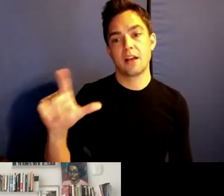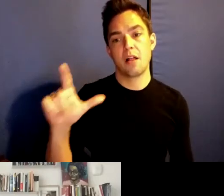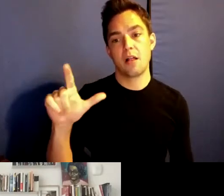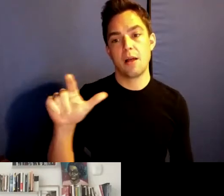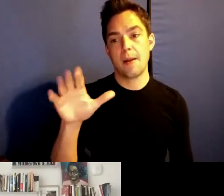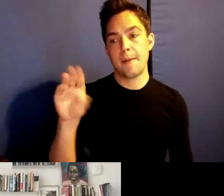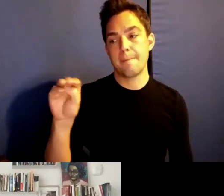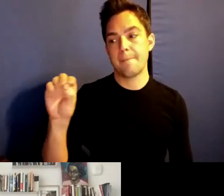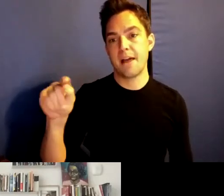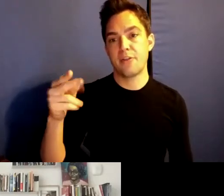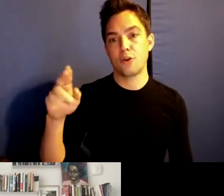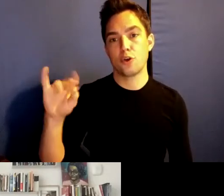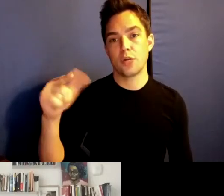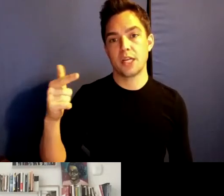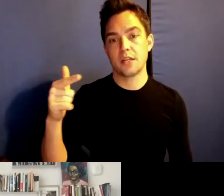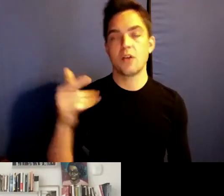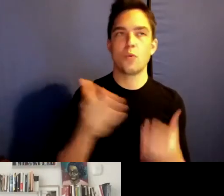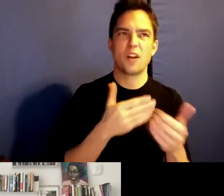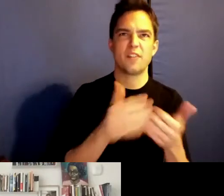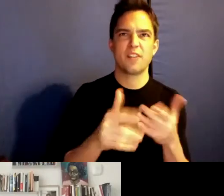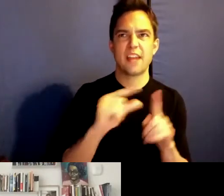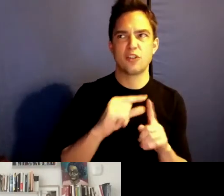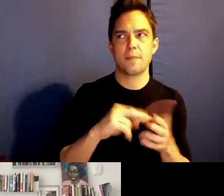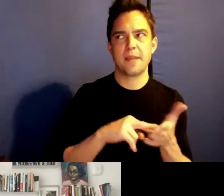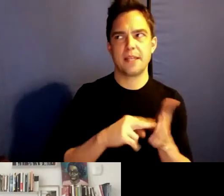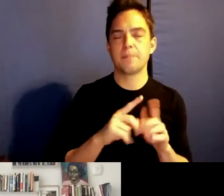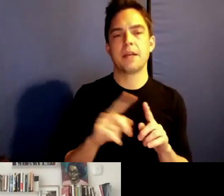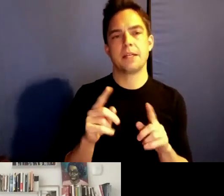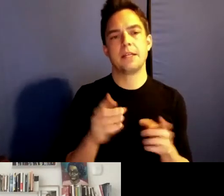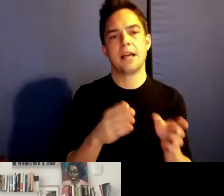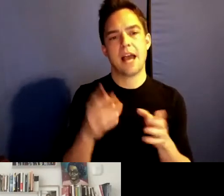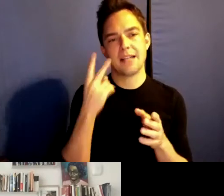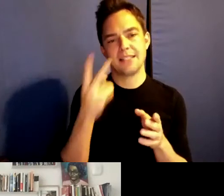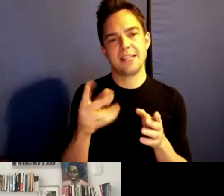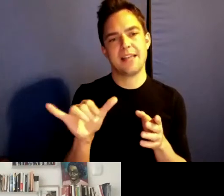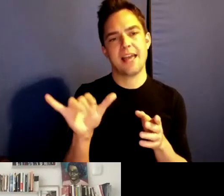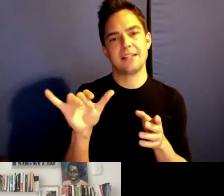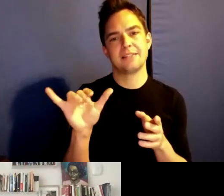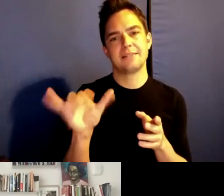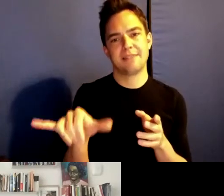might mean. But that I see it actually as a way or style